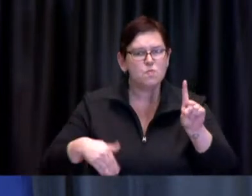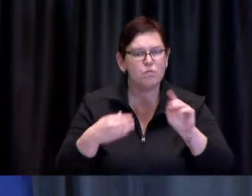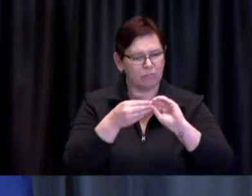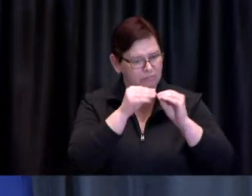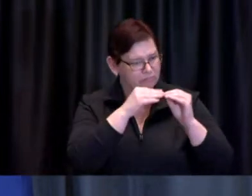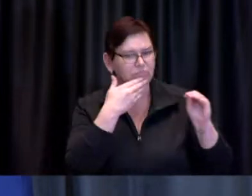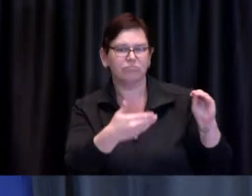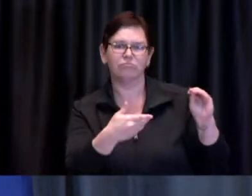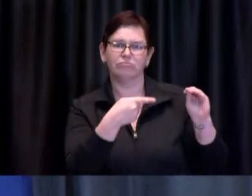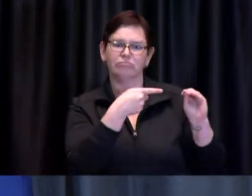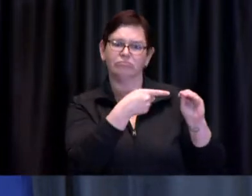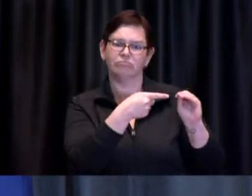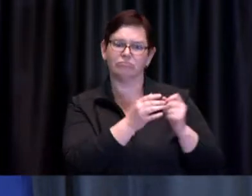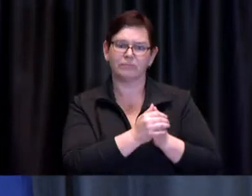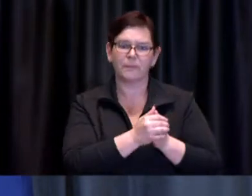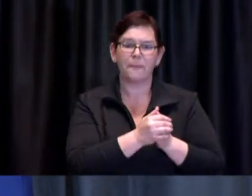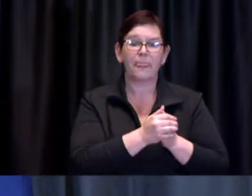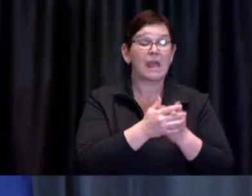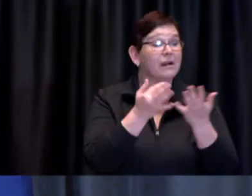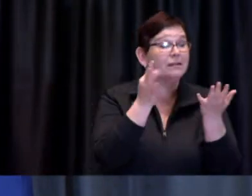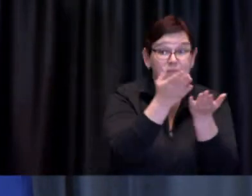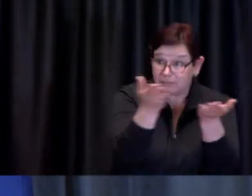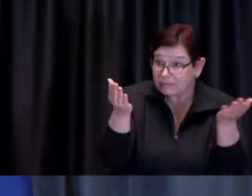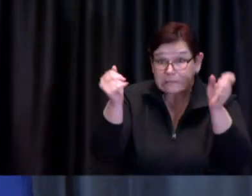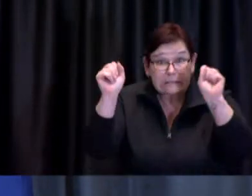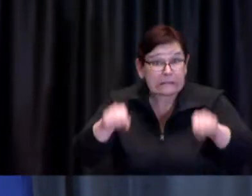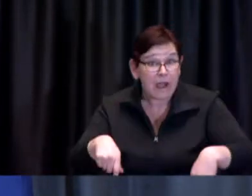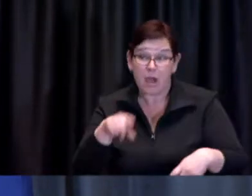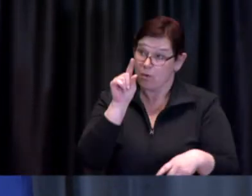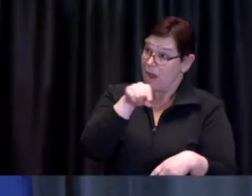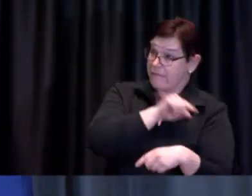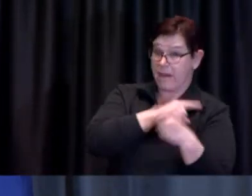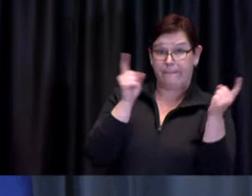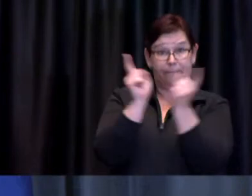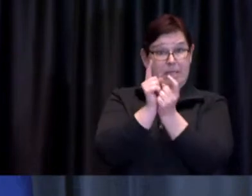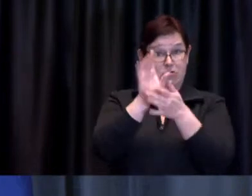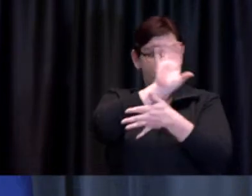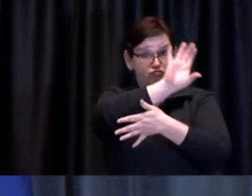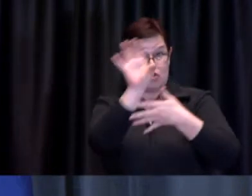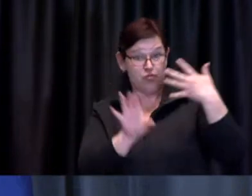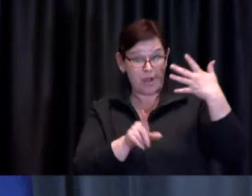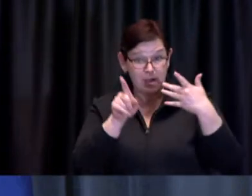If you are eligible to receive vaccine, I encourage you to book your appointment without delay.